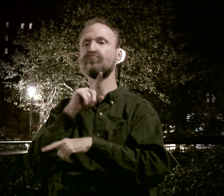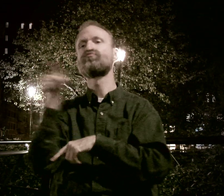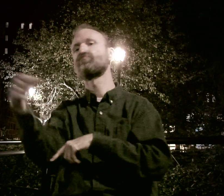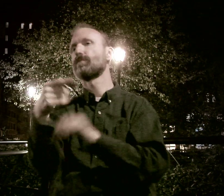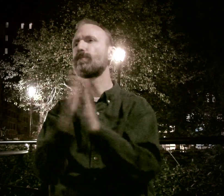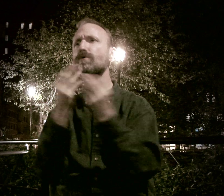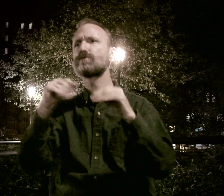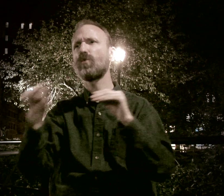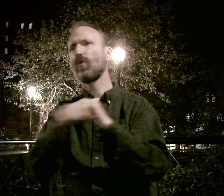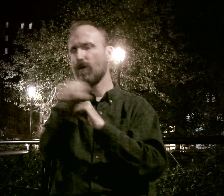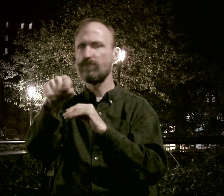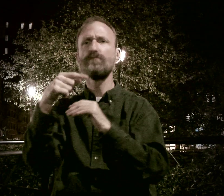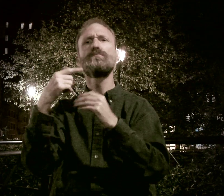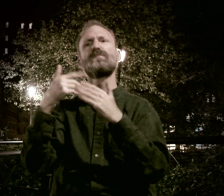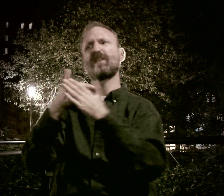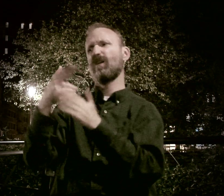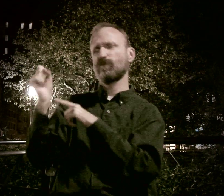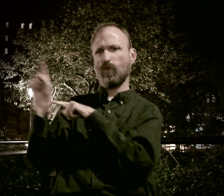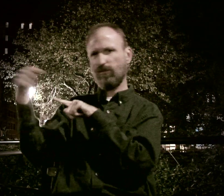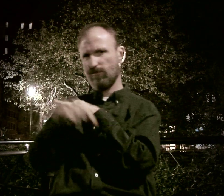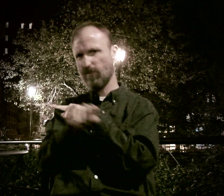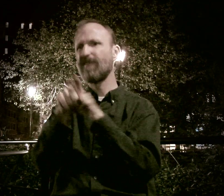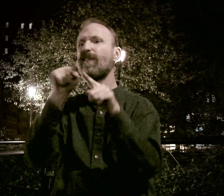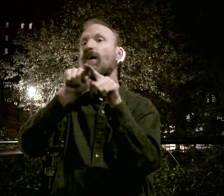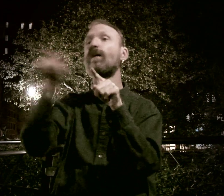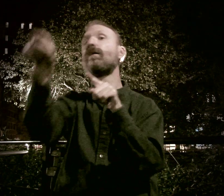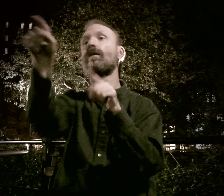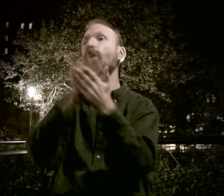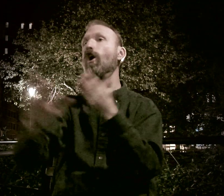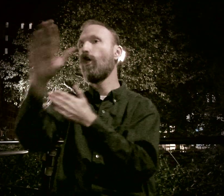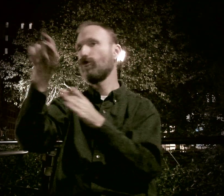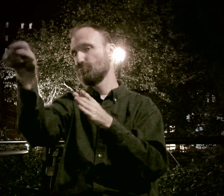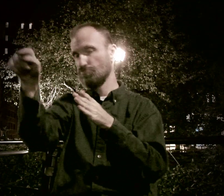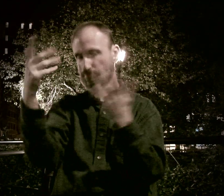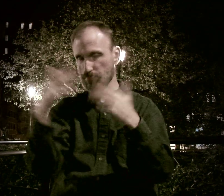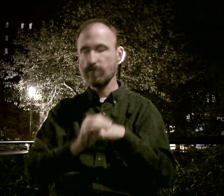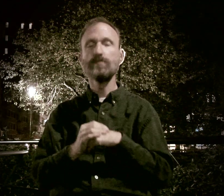there was a bookstore around the corner, near the high school, and up a little ways was a college.